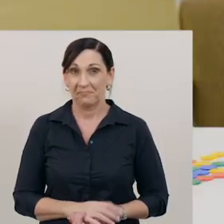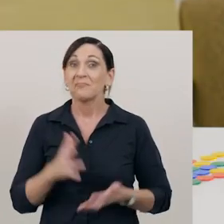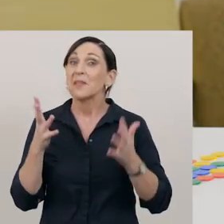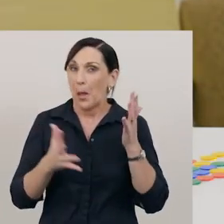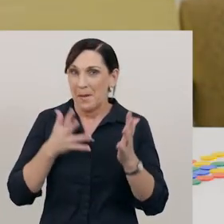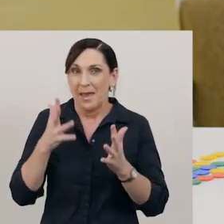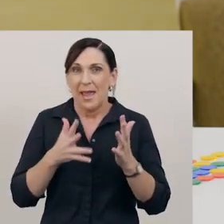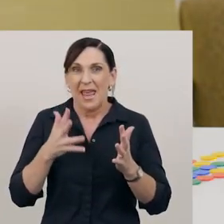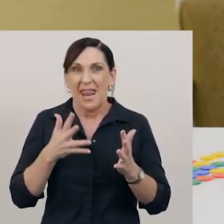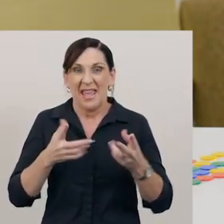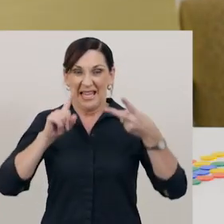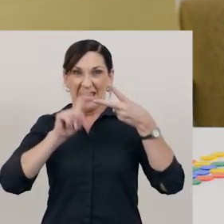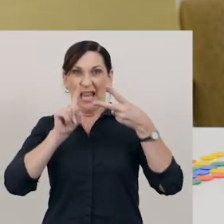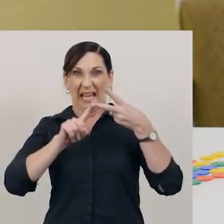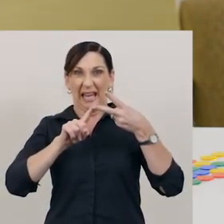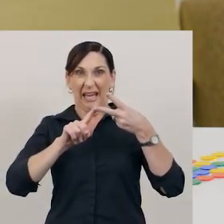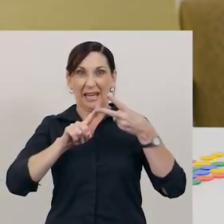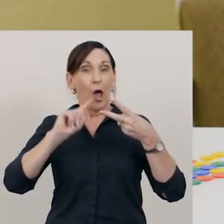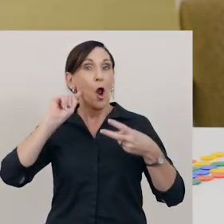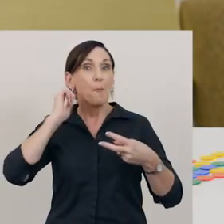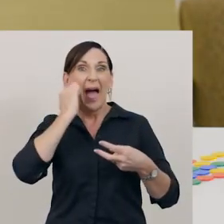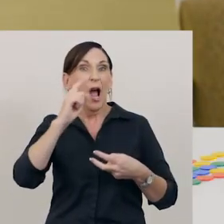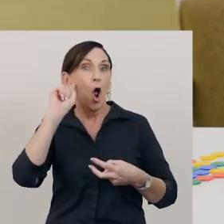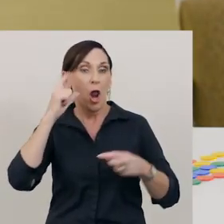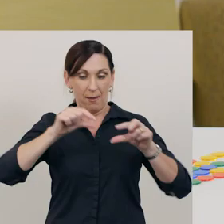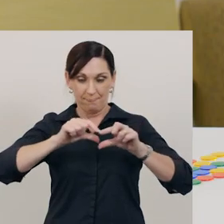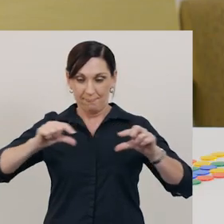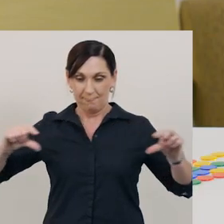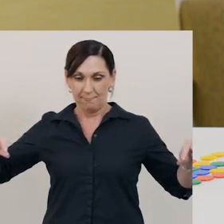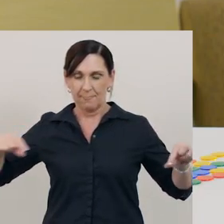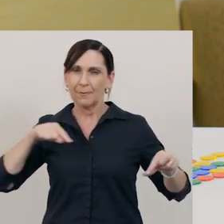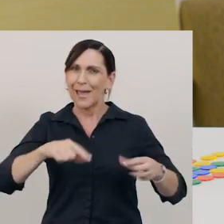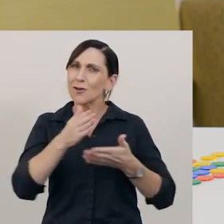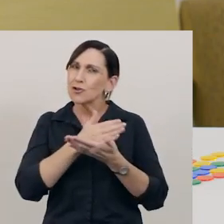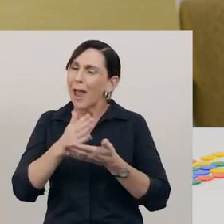With this next length of liquorice, I'm going to share it among four people,